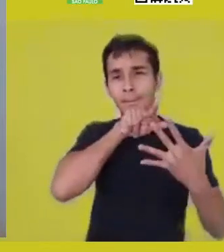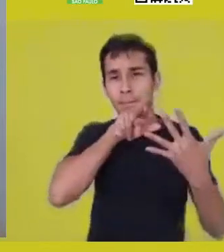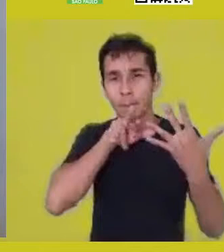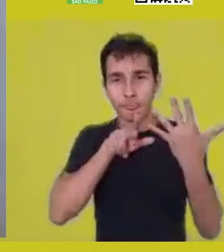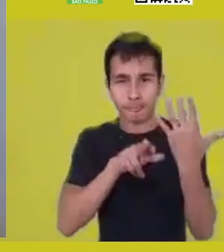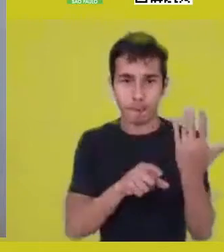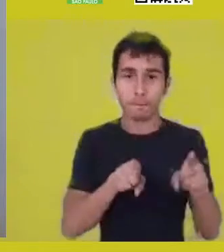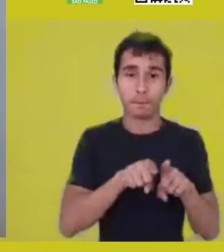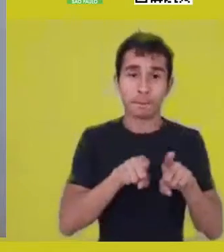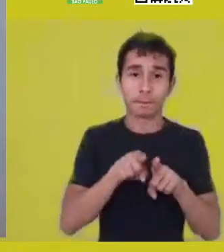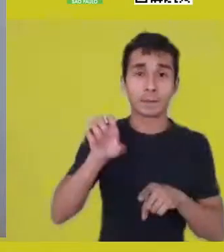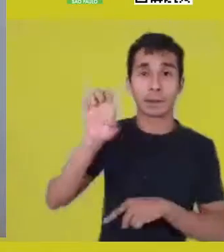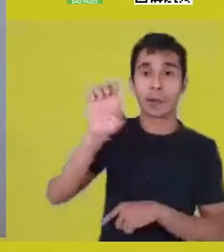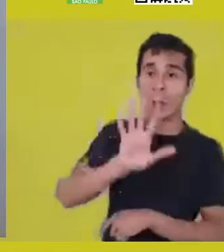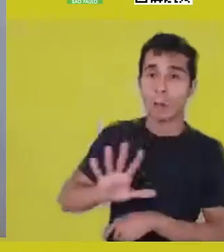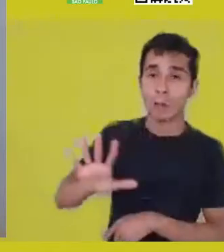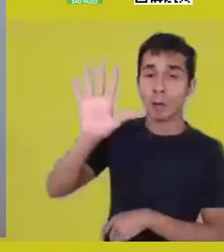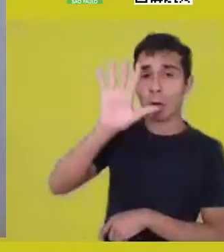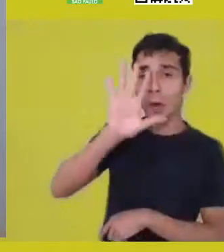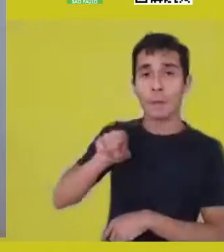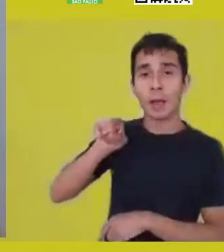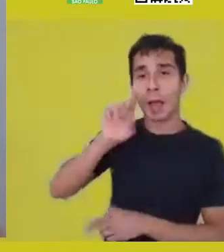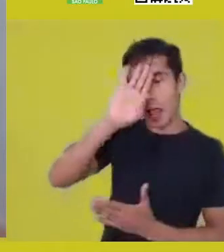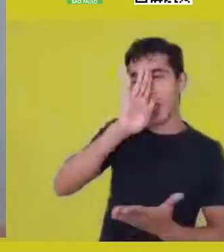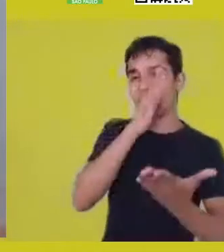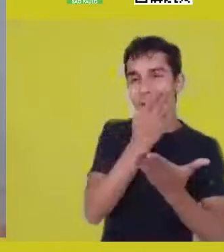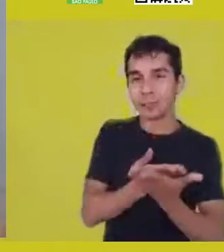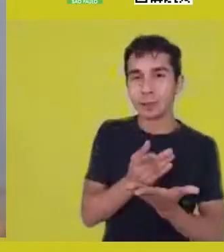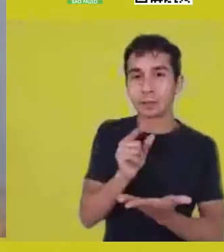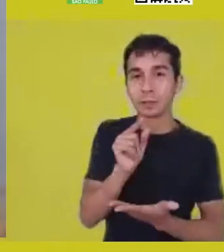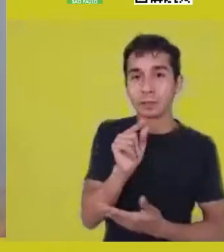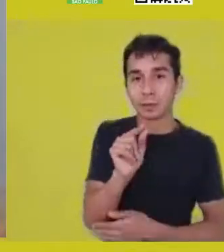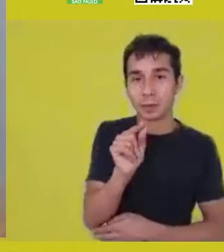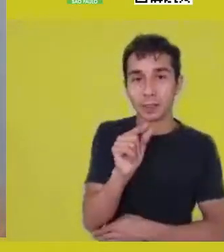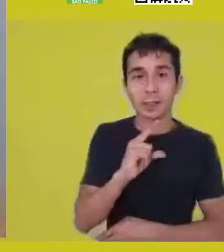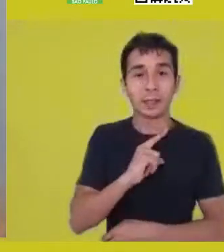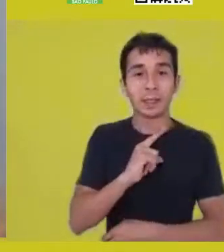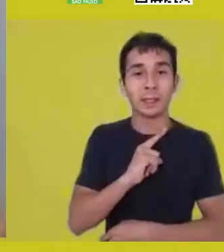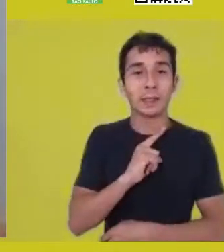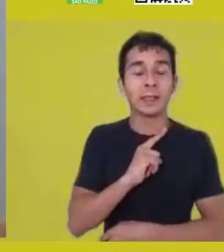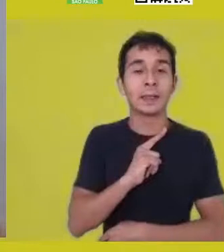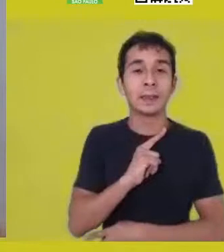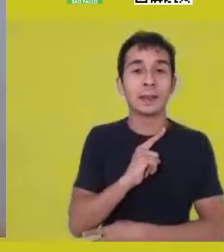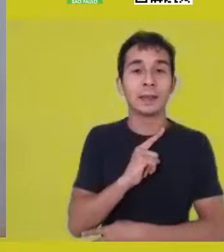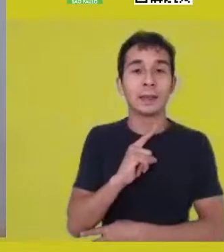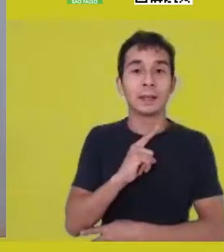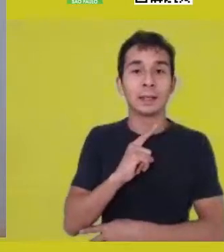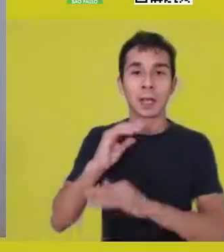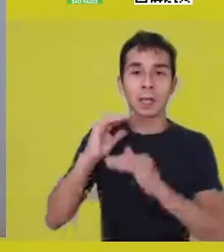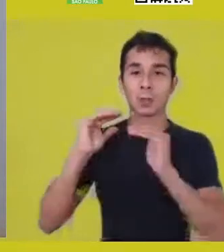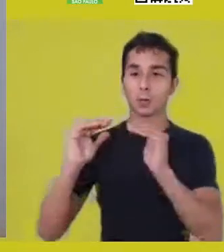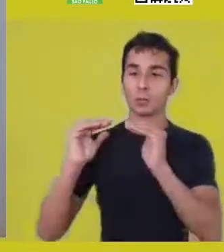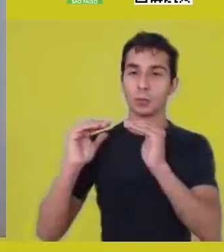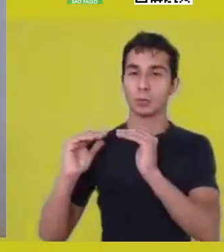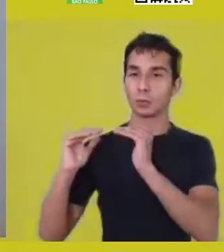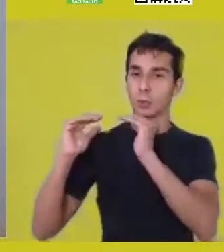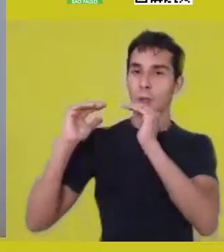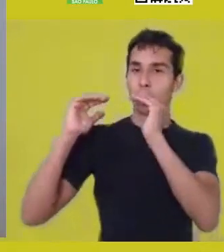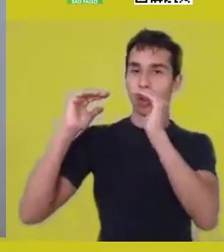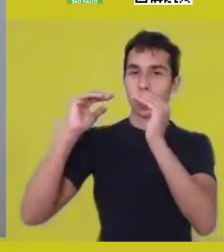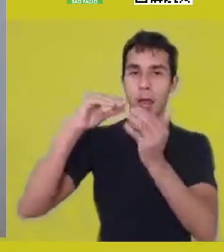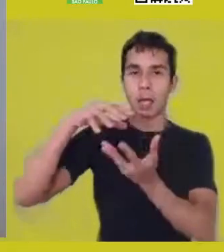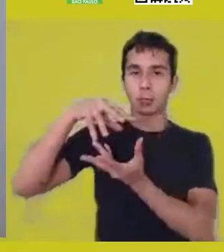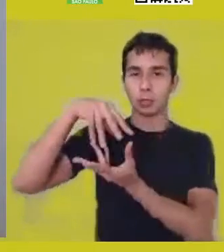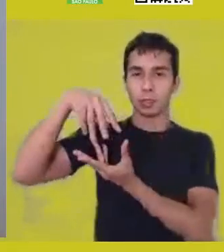that there is a superiority of the spirit in relation to the body,